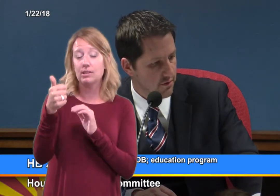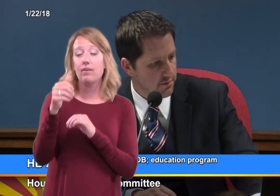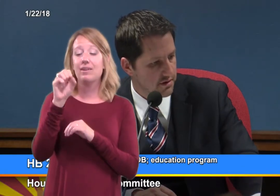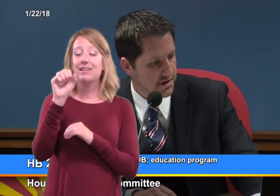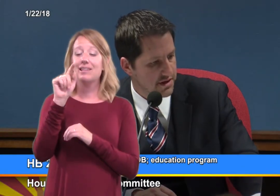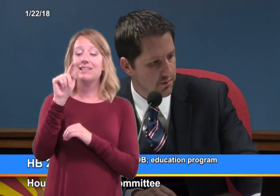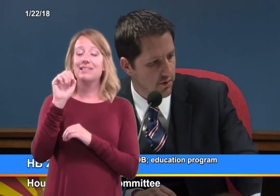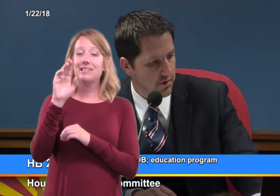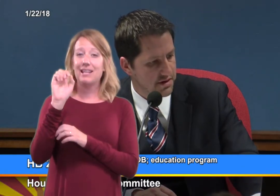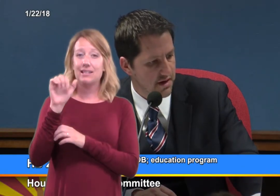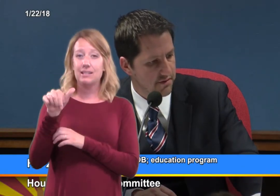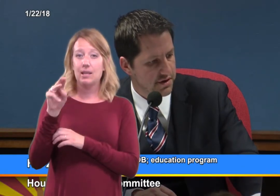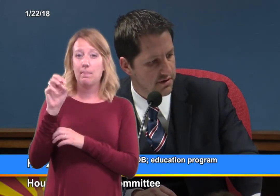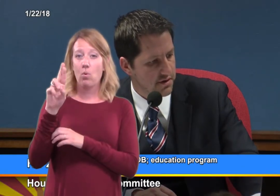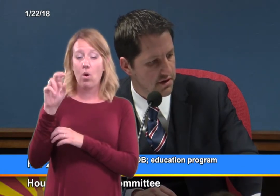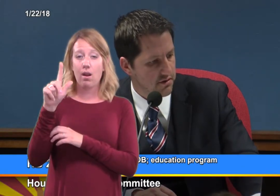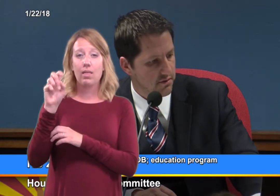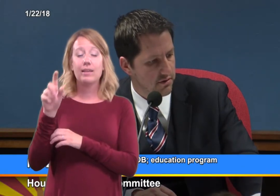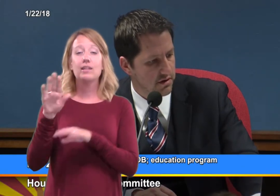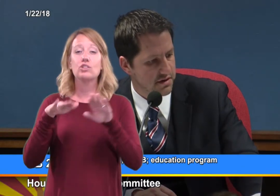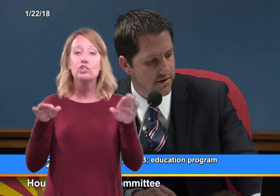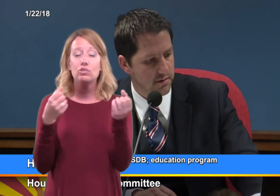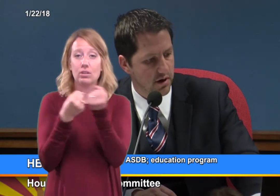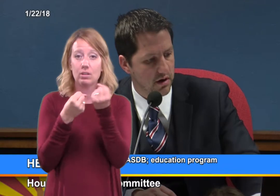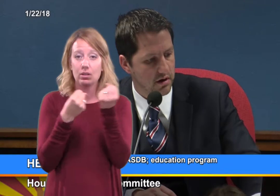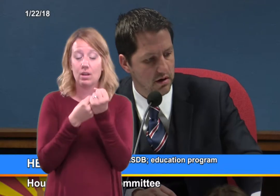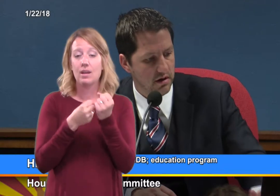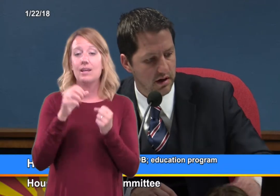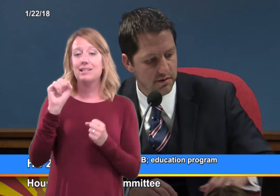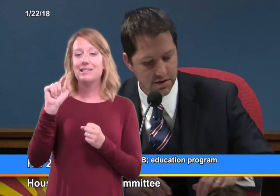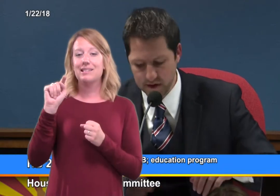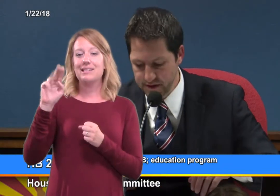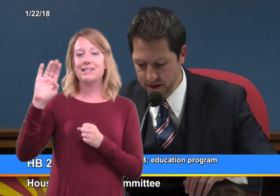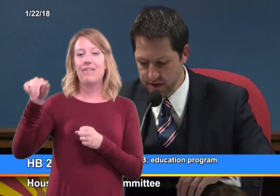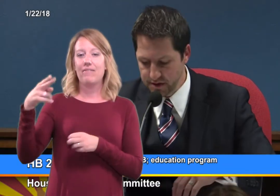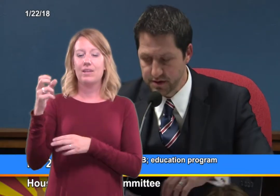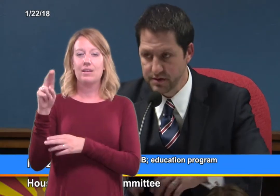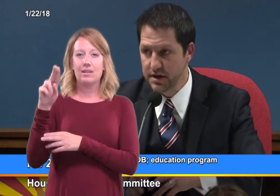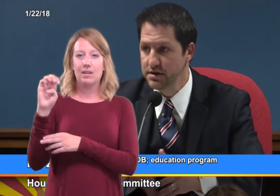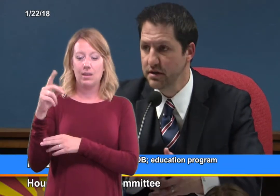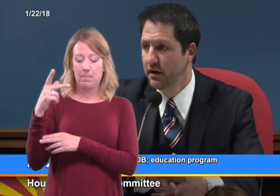for the bill, Stacey Morley, Stand for Children; and for the bill, Stephanie Para, Arizona Education Association.